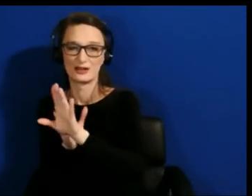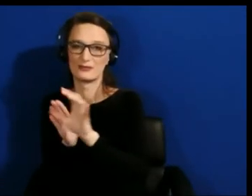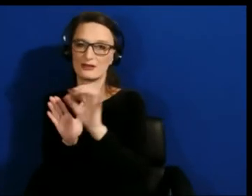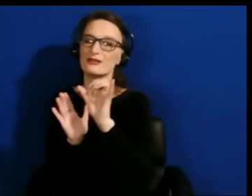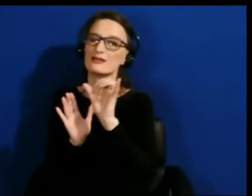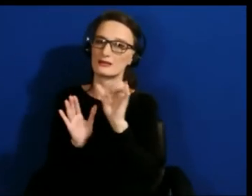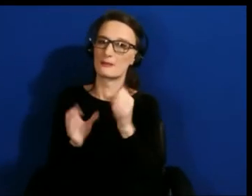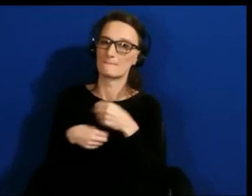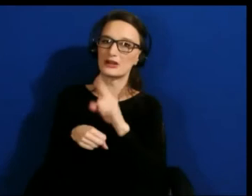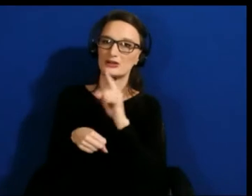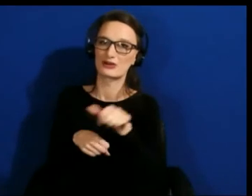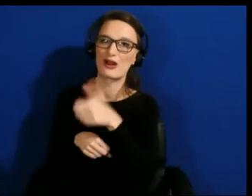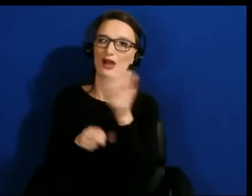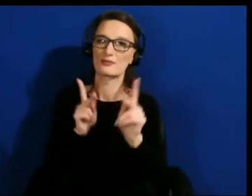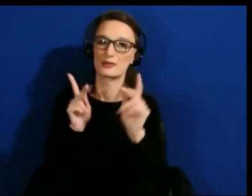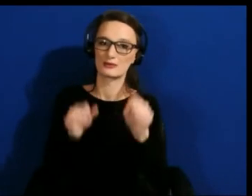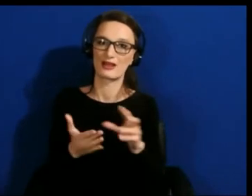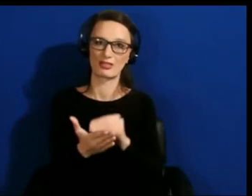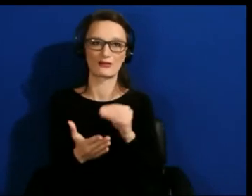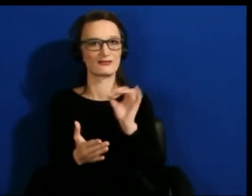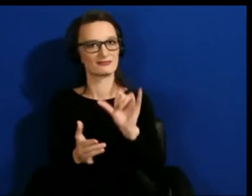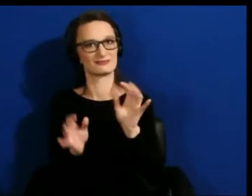Johan, over to you.